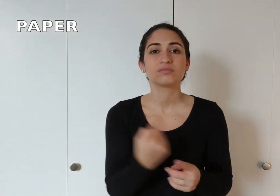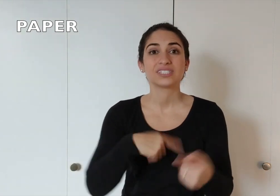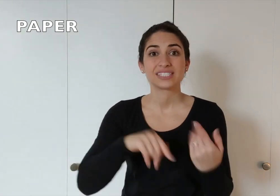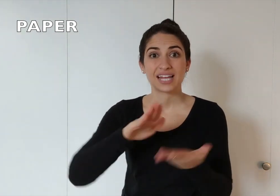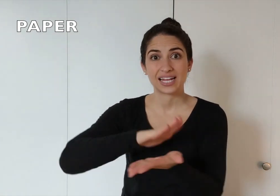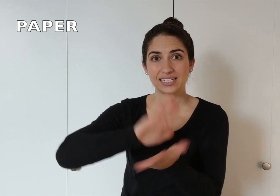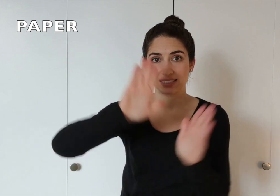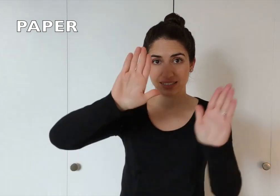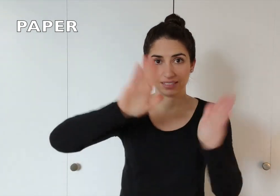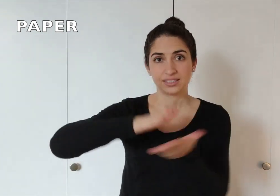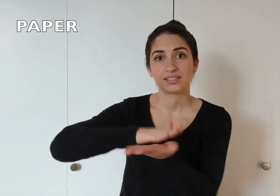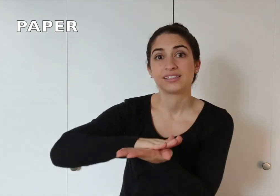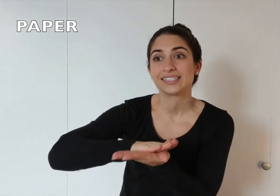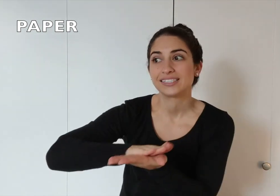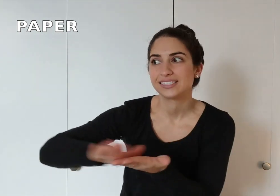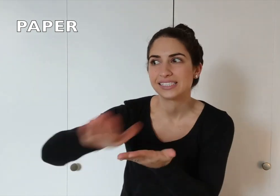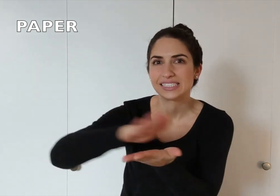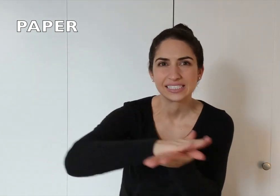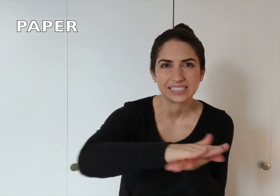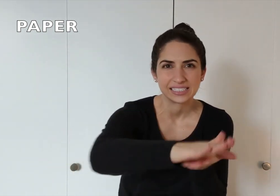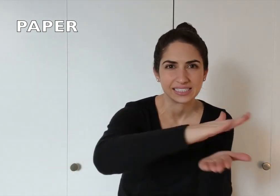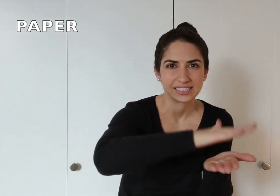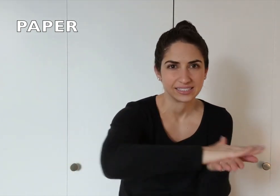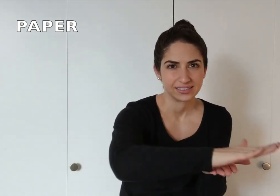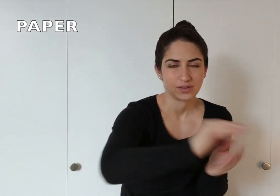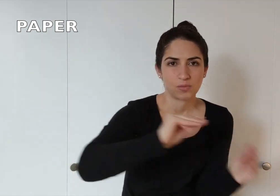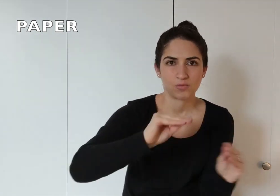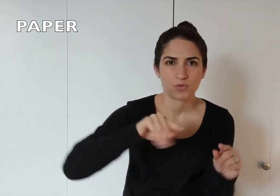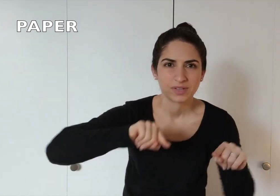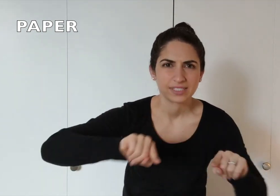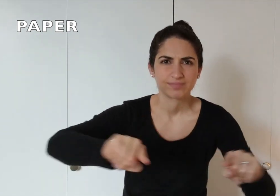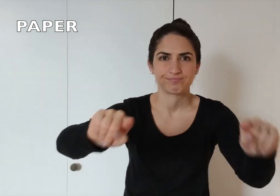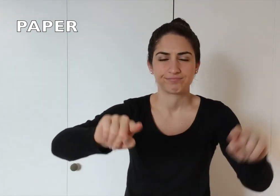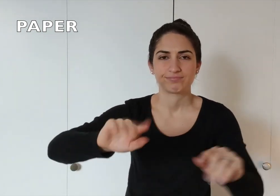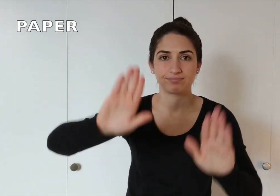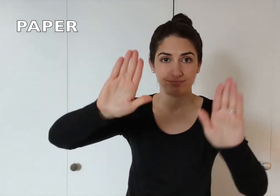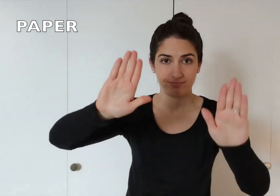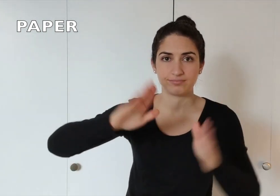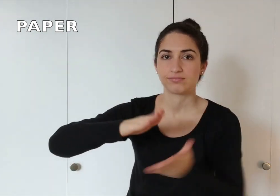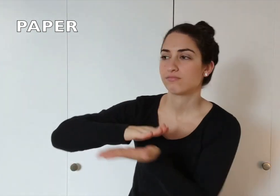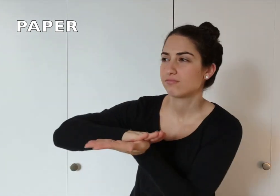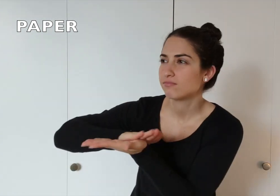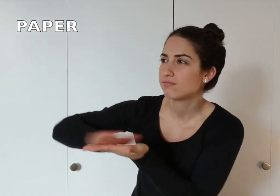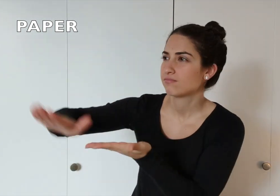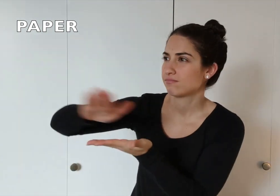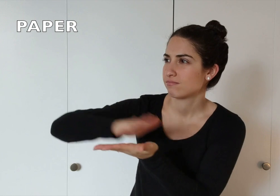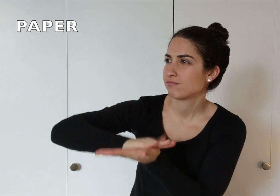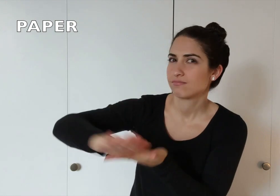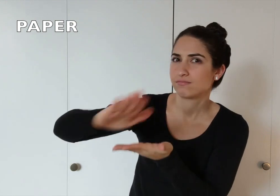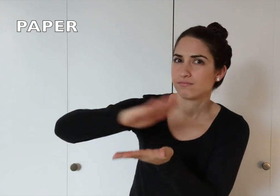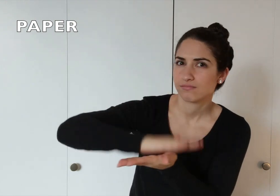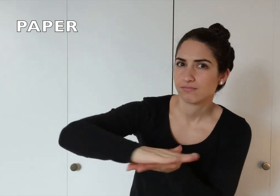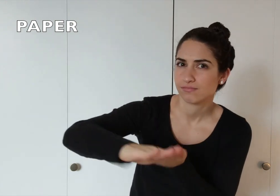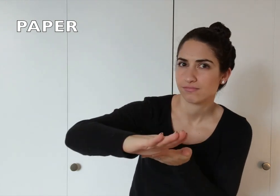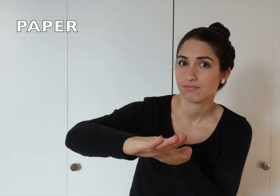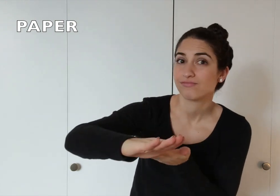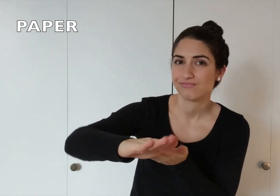The sign "to clean" moves outward: to clean.